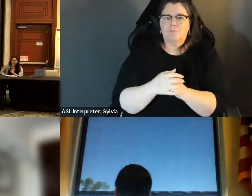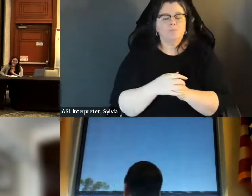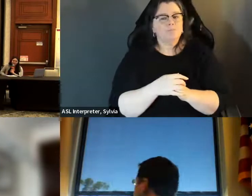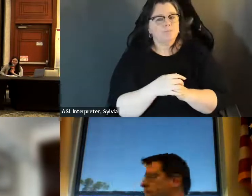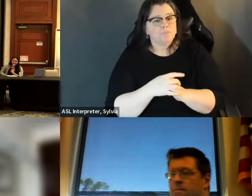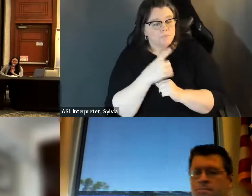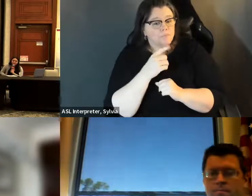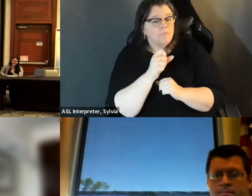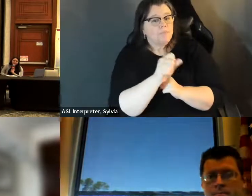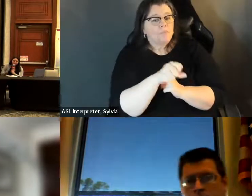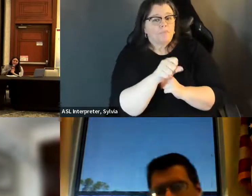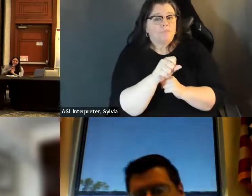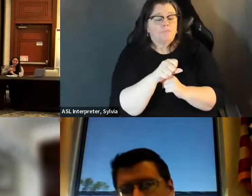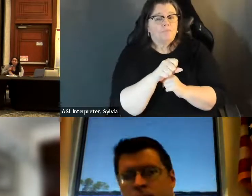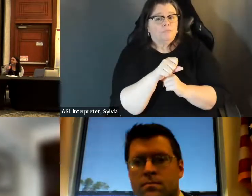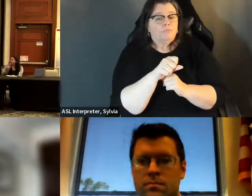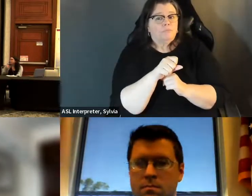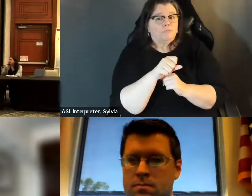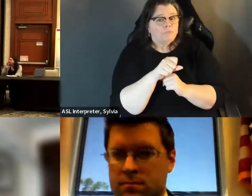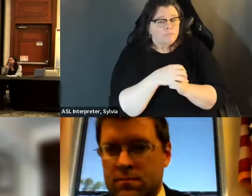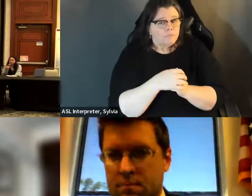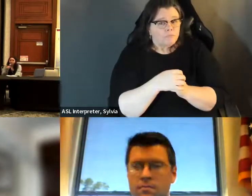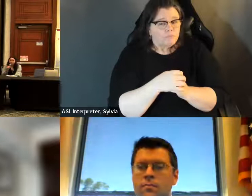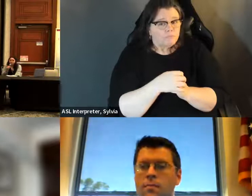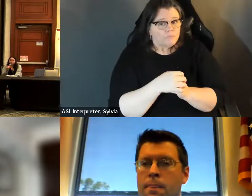Oh, wow! We have a lot to impact here. Yeah, So I actually realized that I did an address. lot to unpack here. I actually realize id didn't